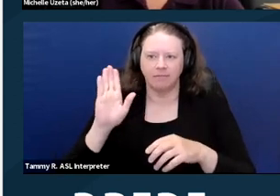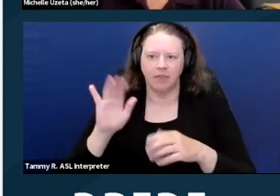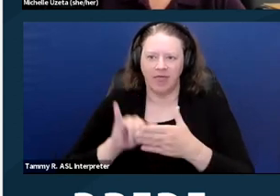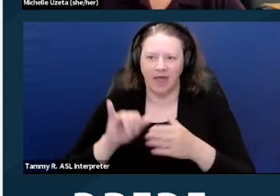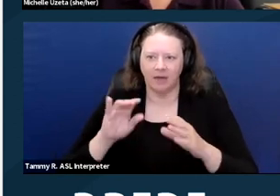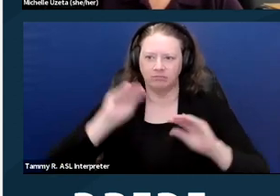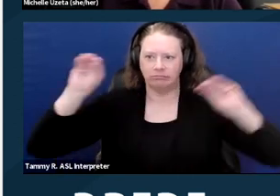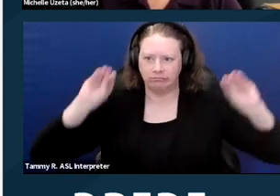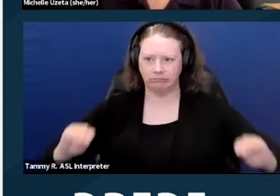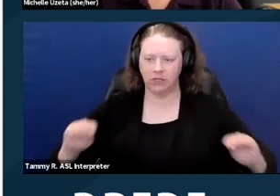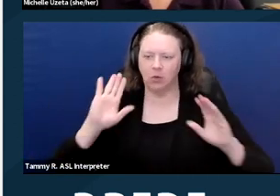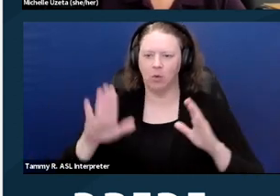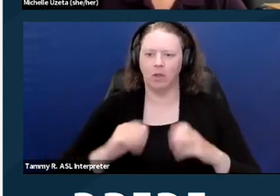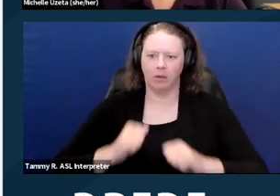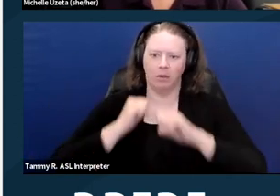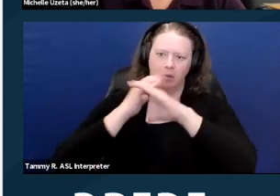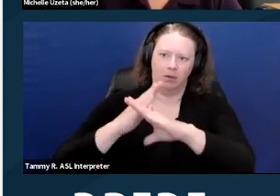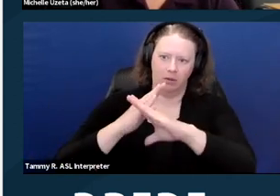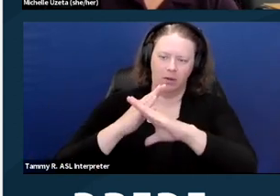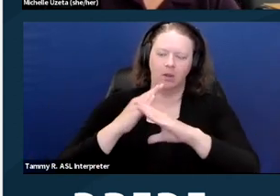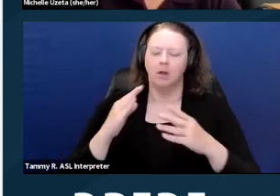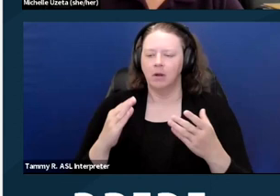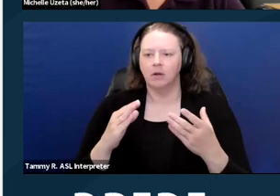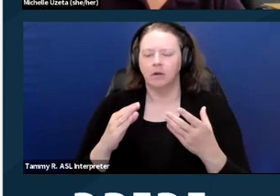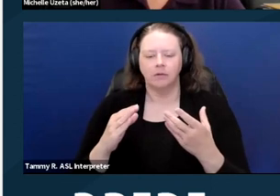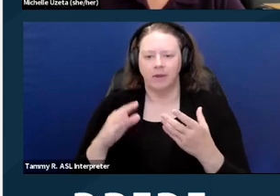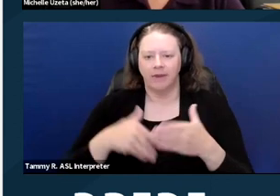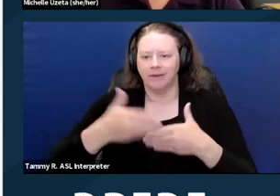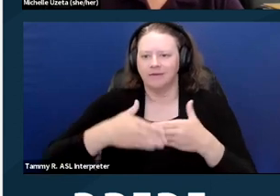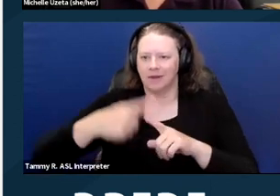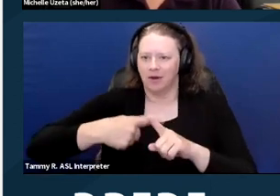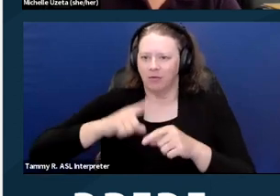And restoration is never required in common areas. Next slide please.